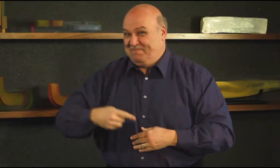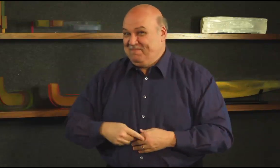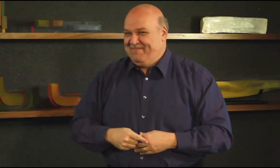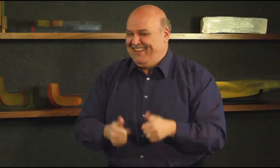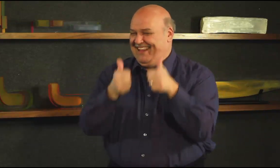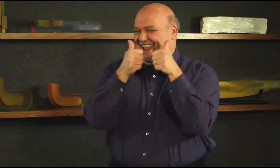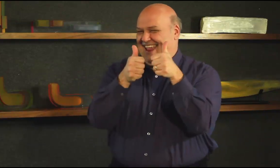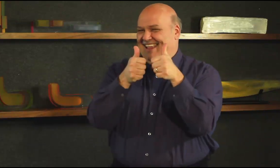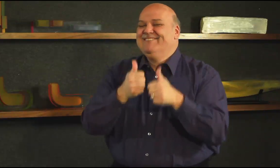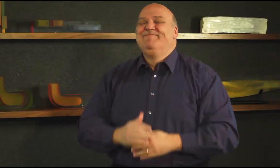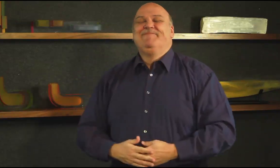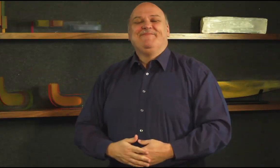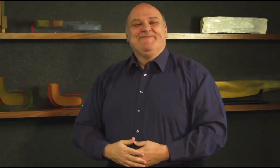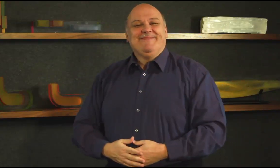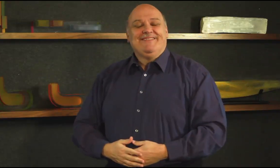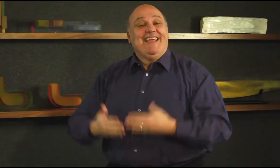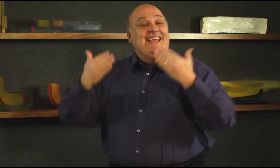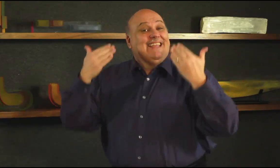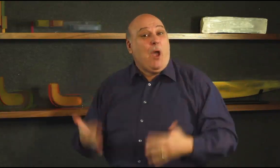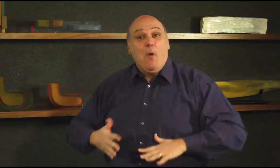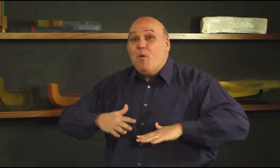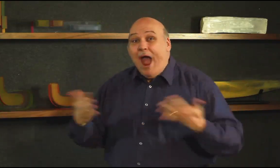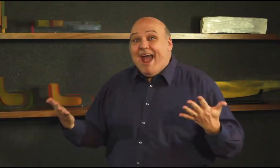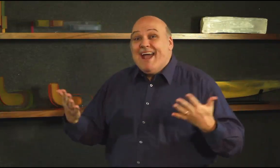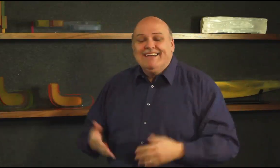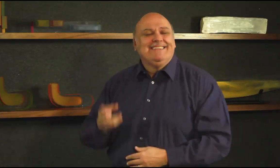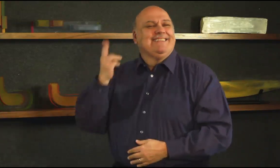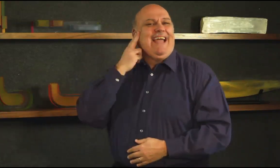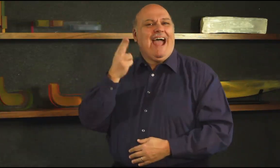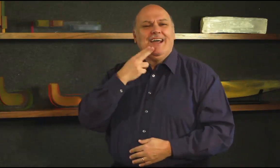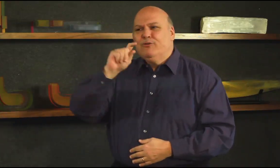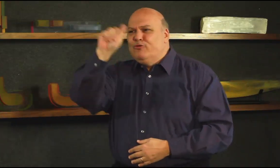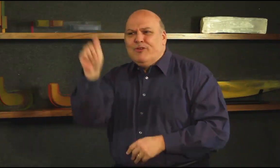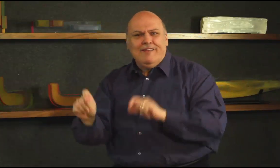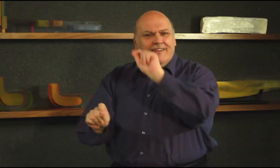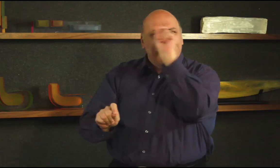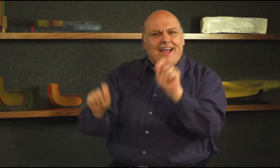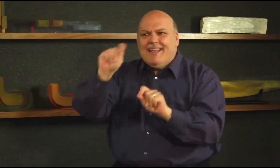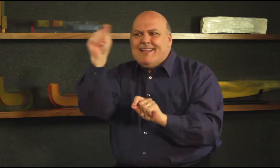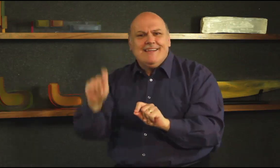Tristan! You may think you know everything about